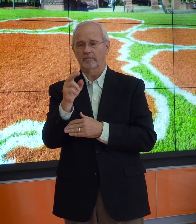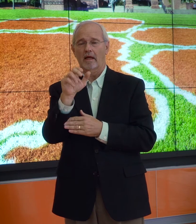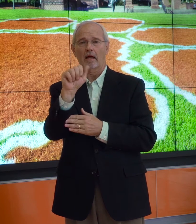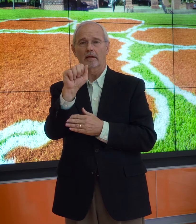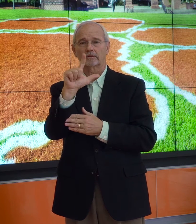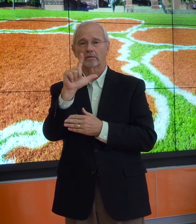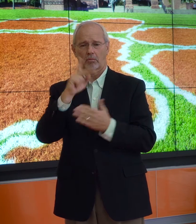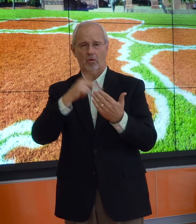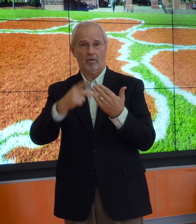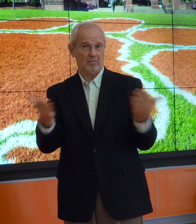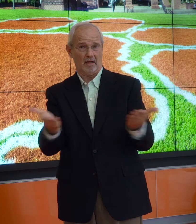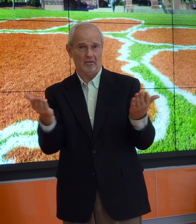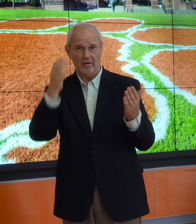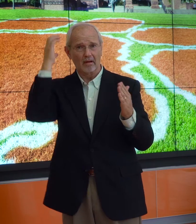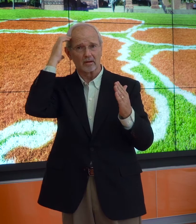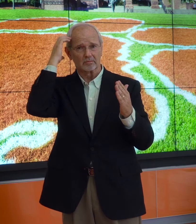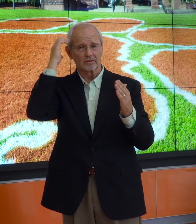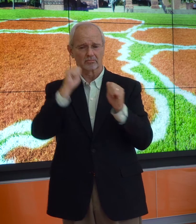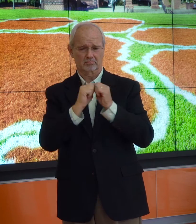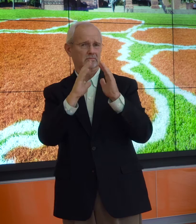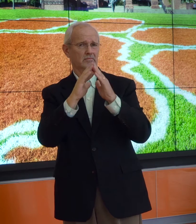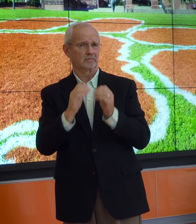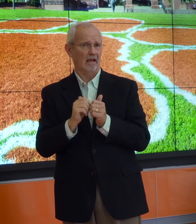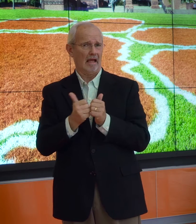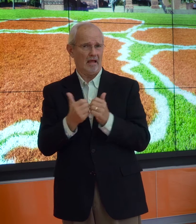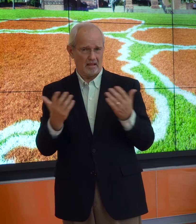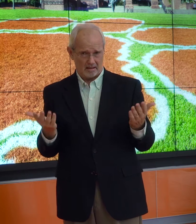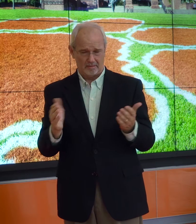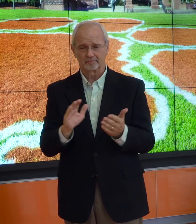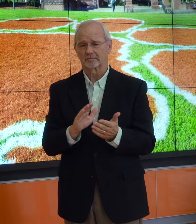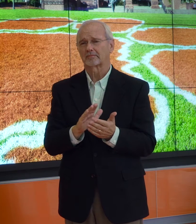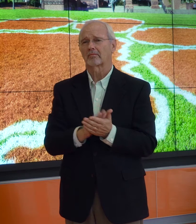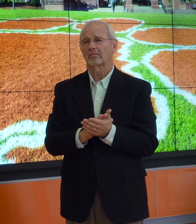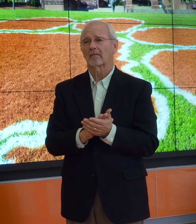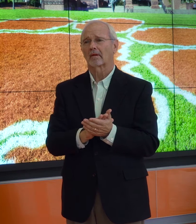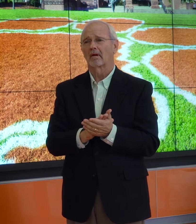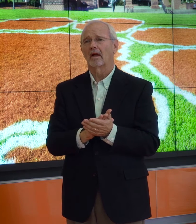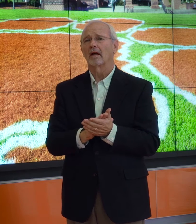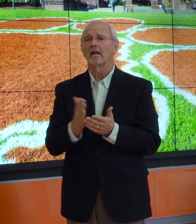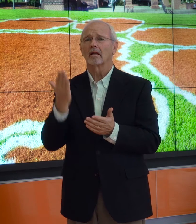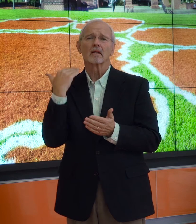How the program was established here at Clemson.